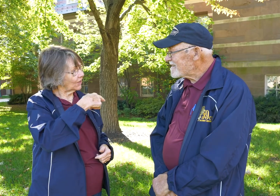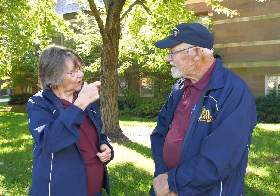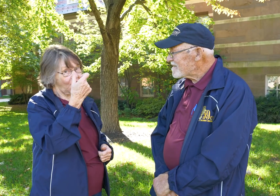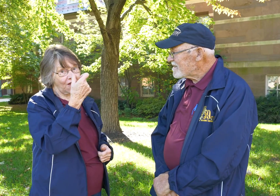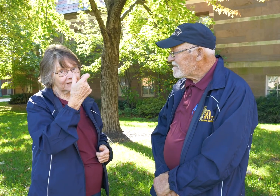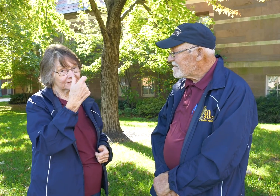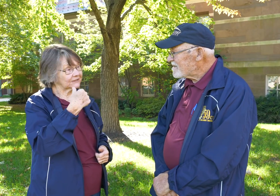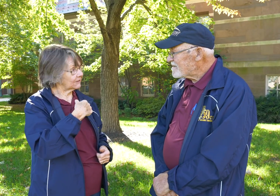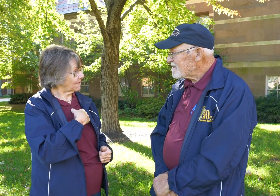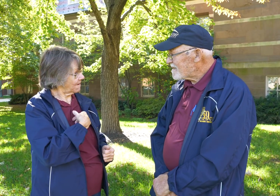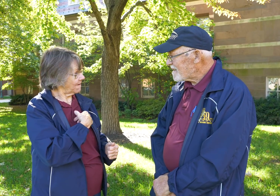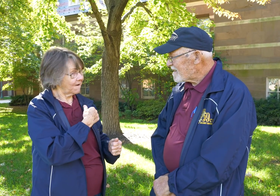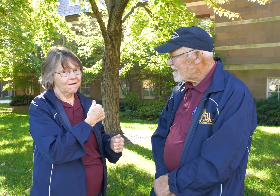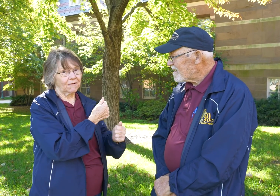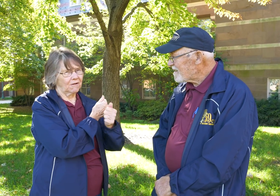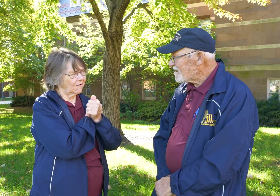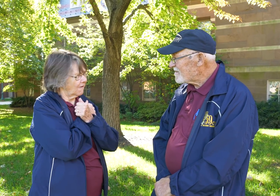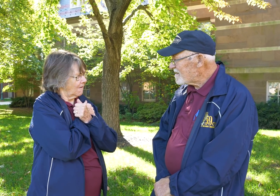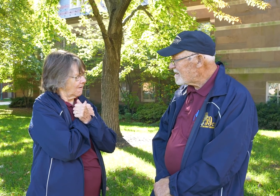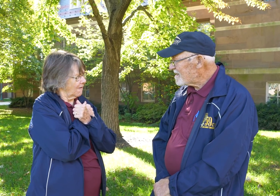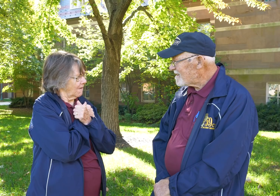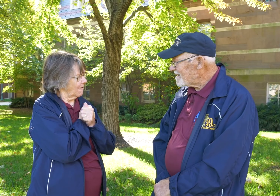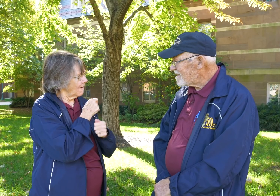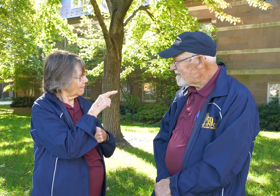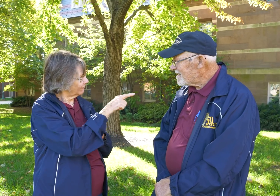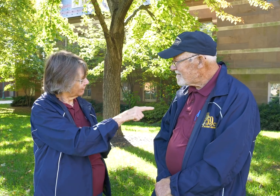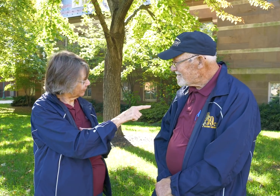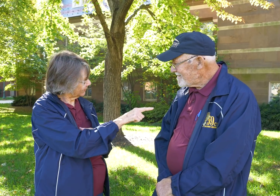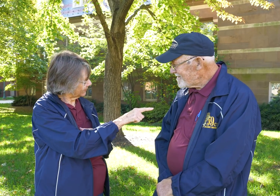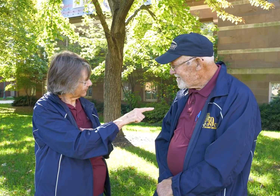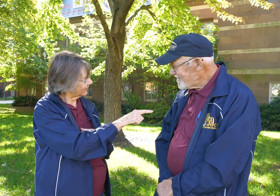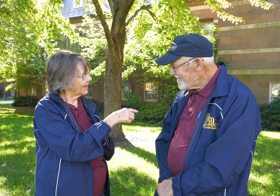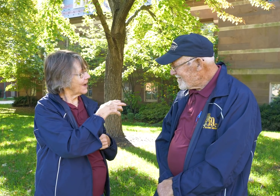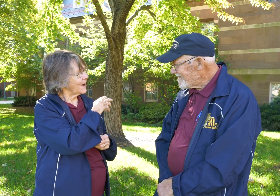Because I love you,